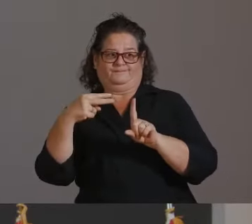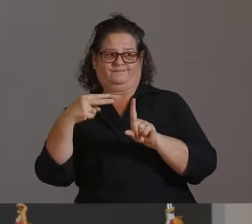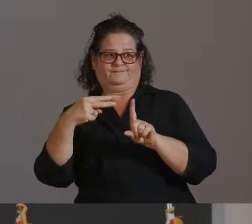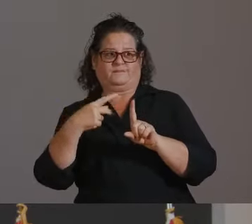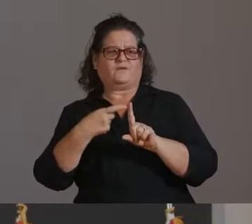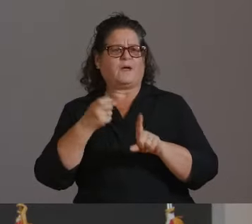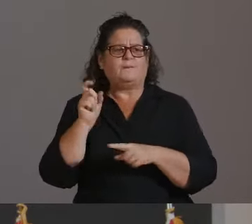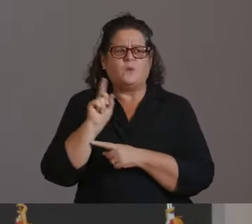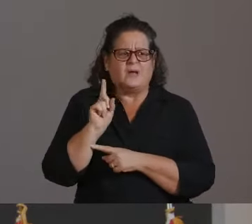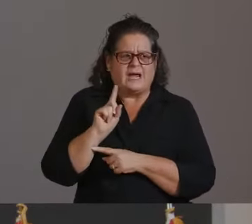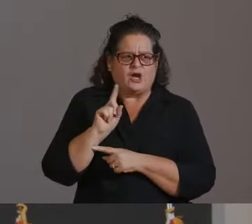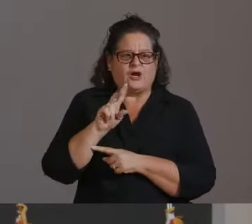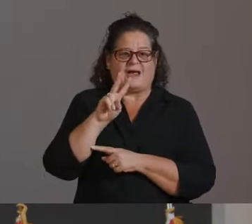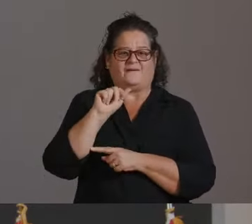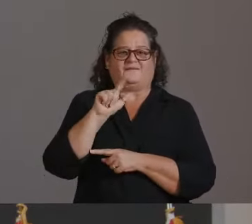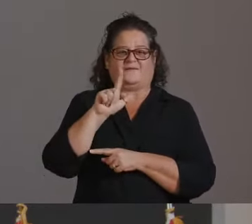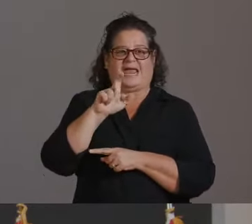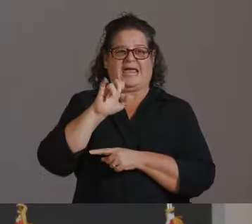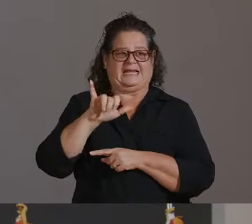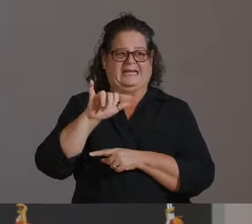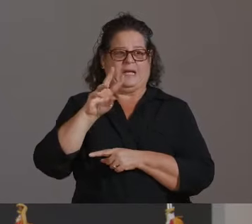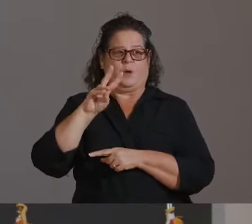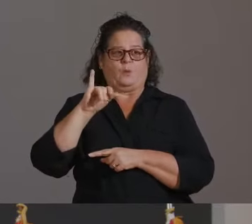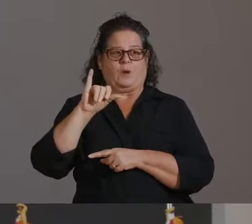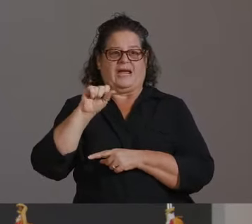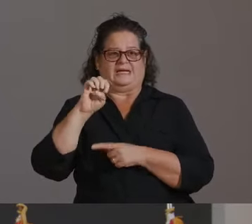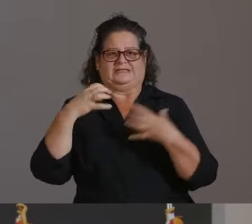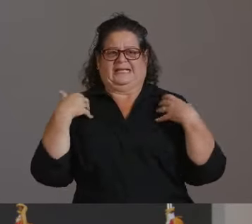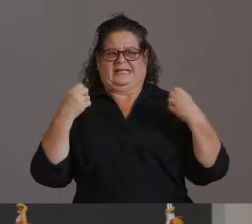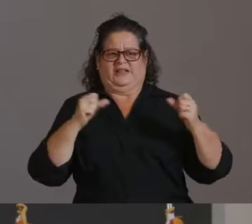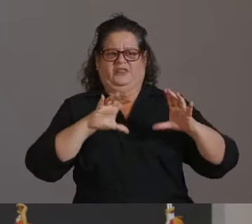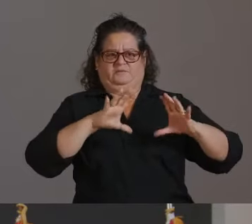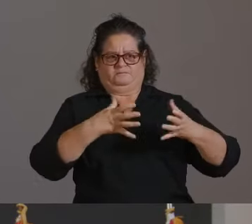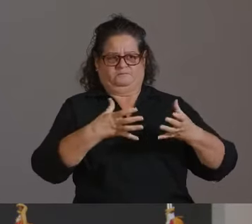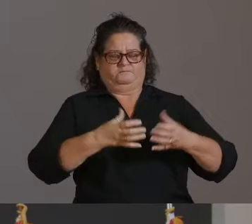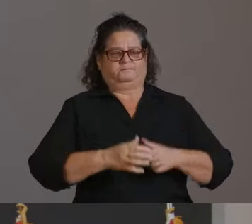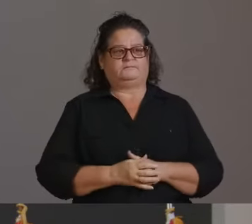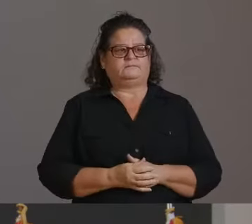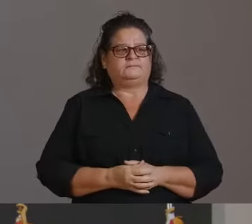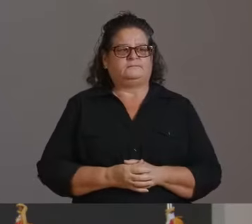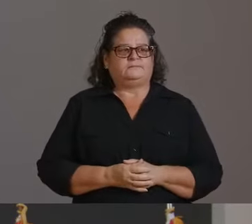FOR THE LEADERSHIP, FOR THIS MESSAGE THAT I THINK IS GOING TO HELP.